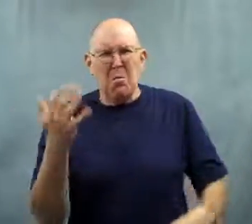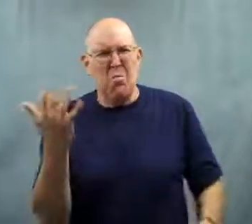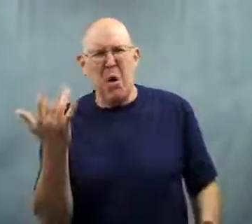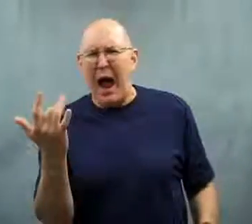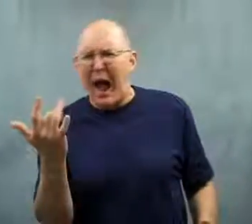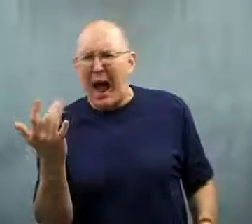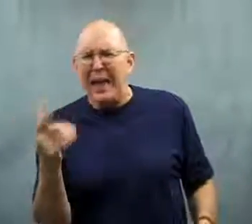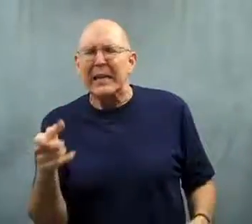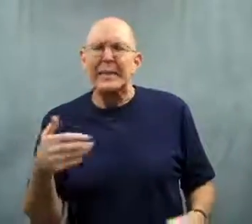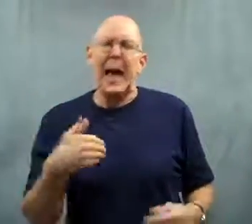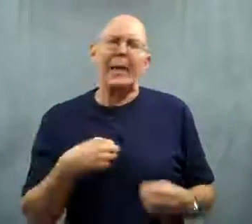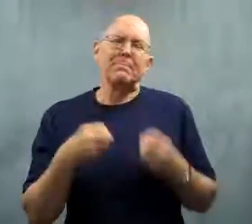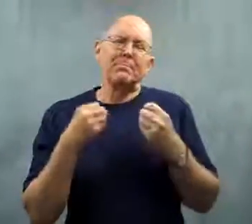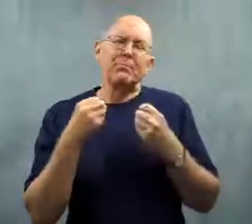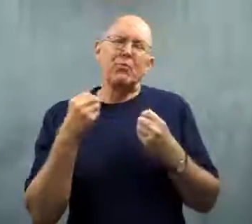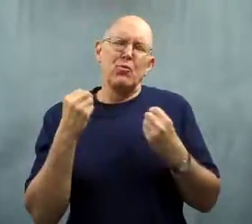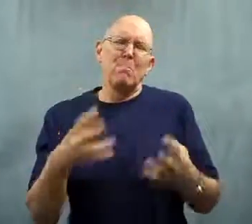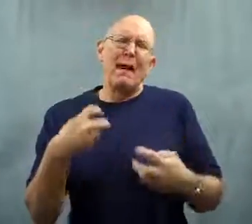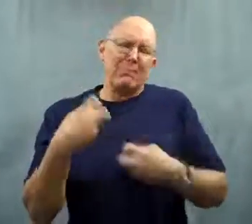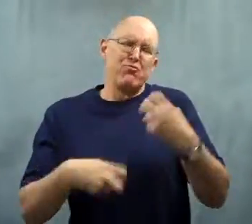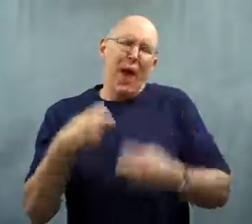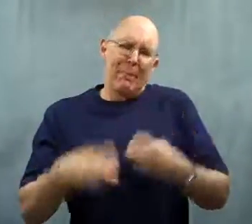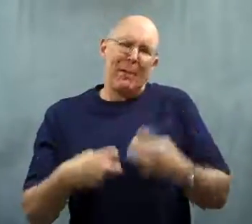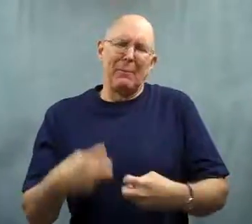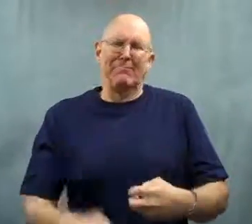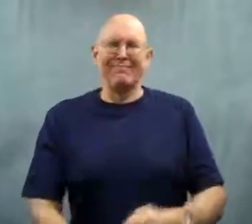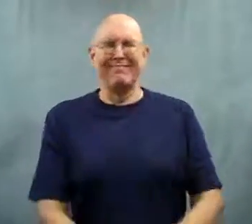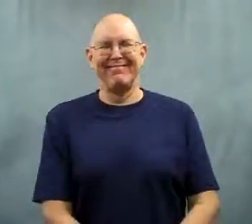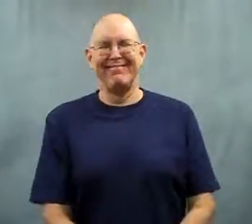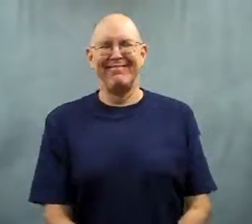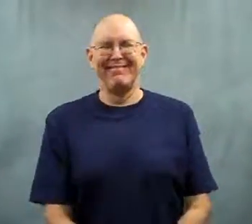That was because it had too many problems.